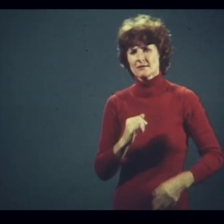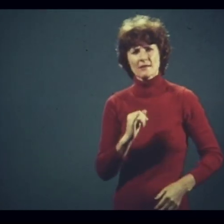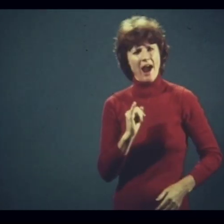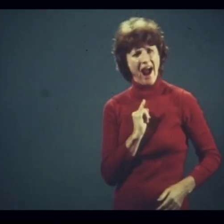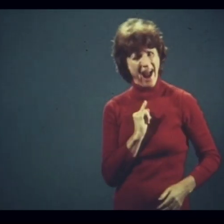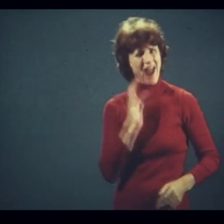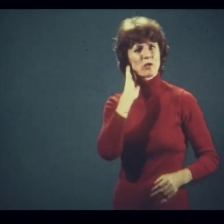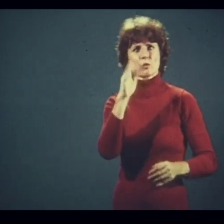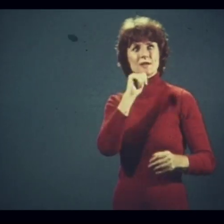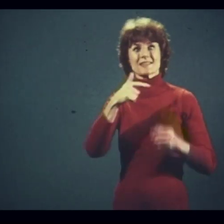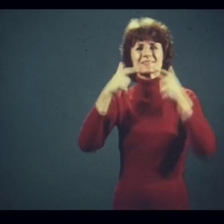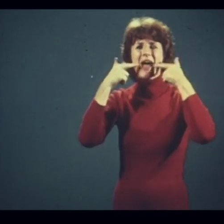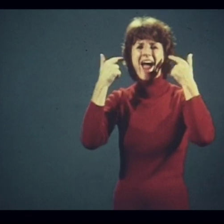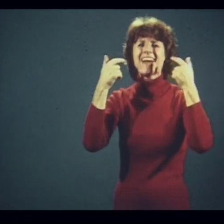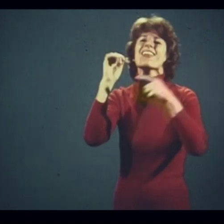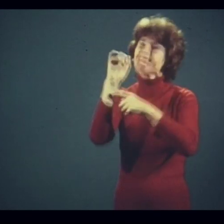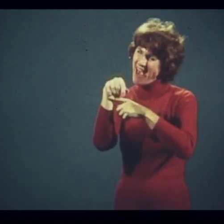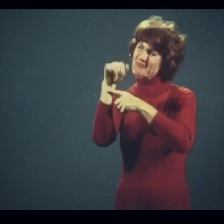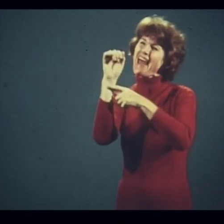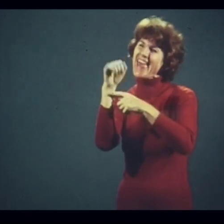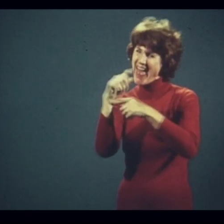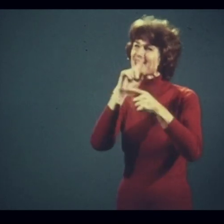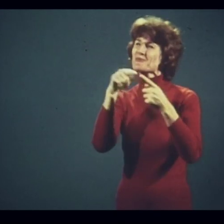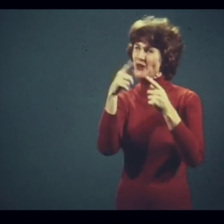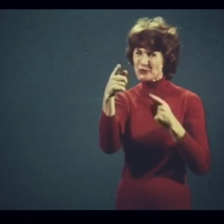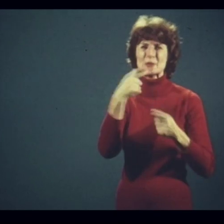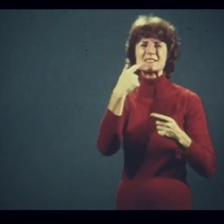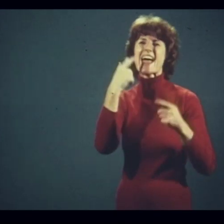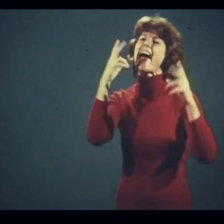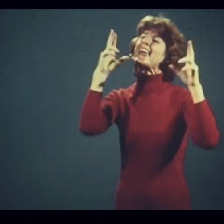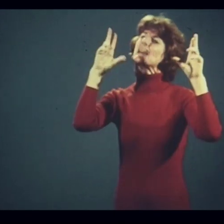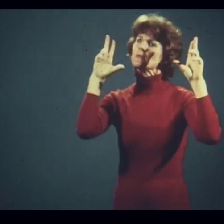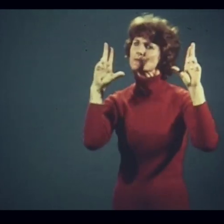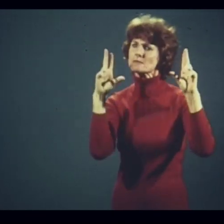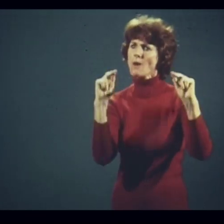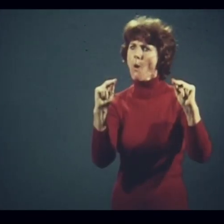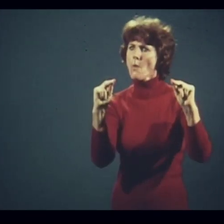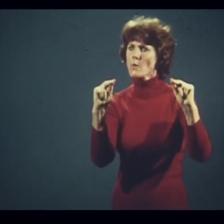I would not smile and nod my head when you say "No!"